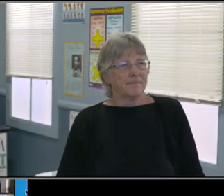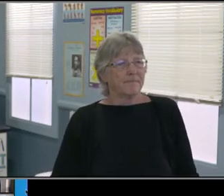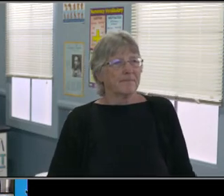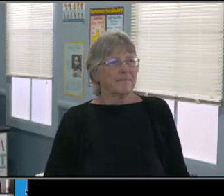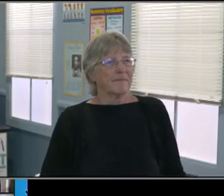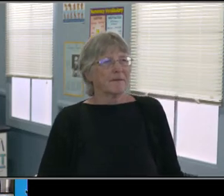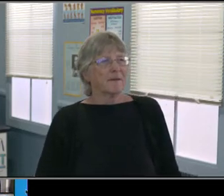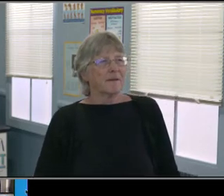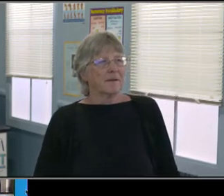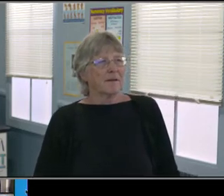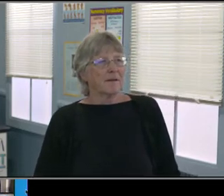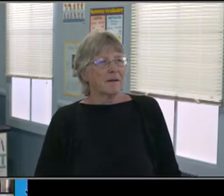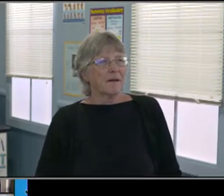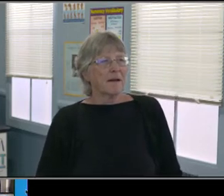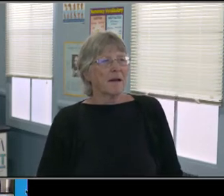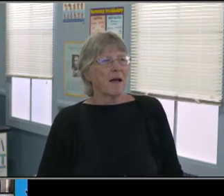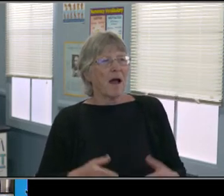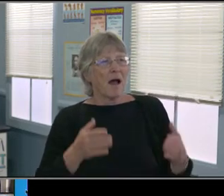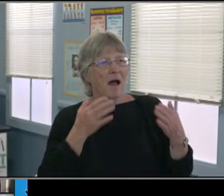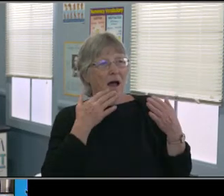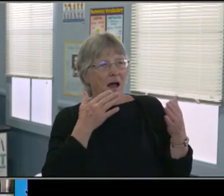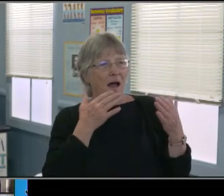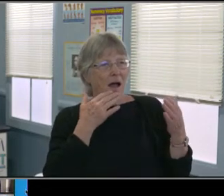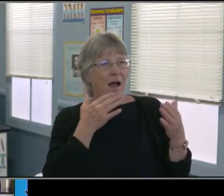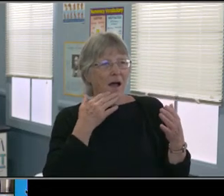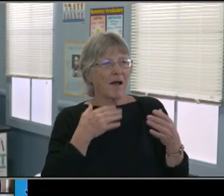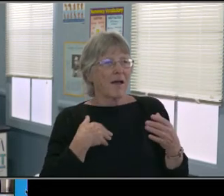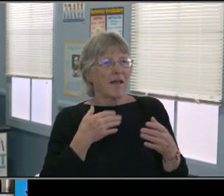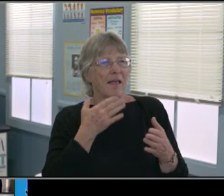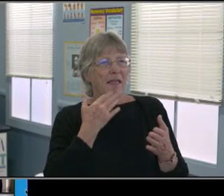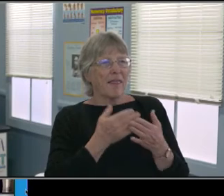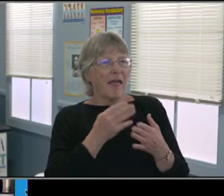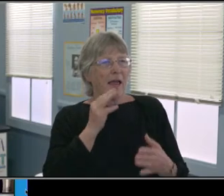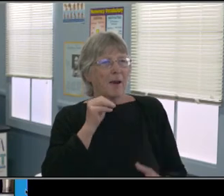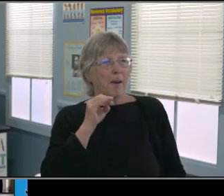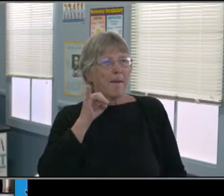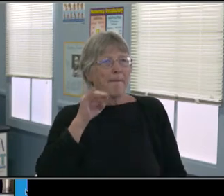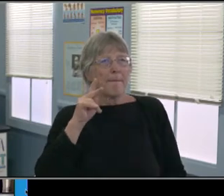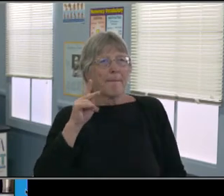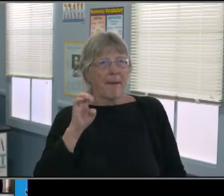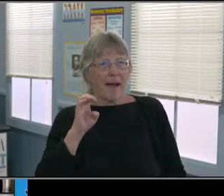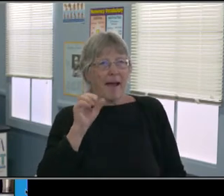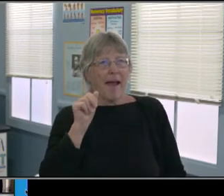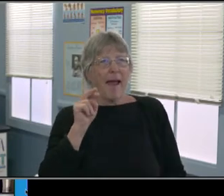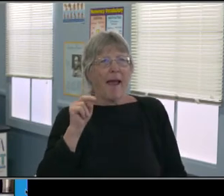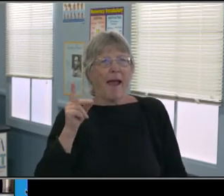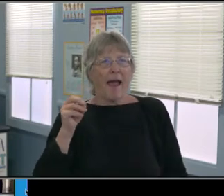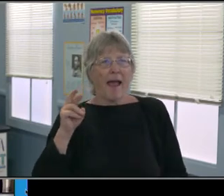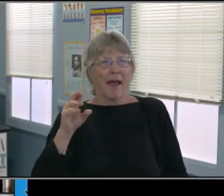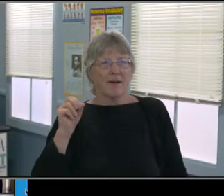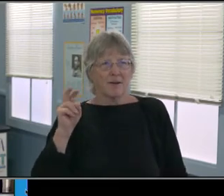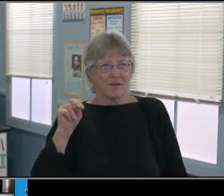And I agree, we have to find this positivity in something and also agree and champion our kids with something,